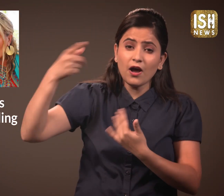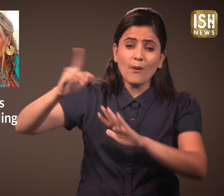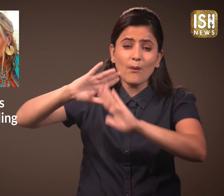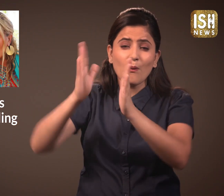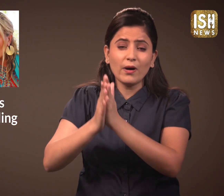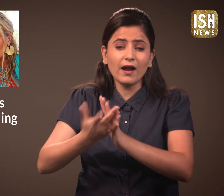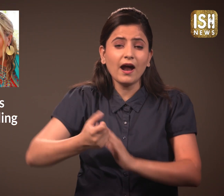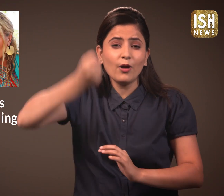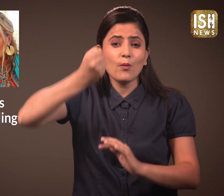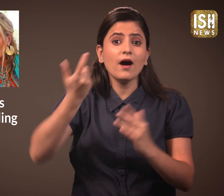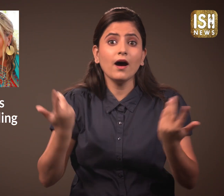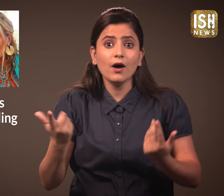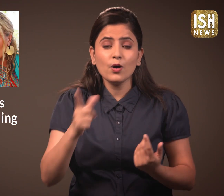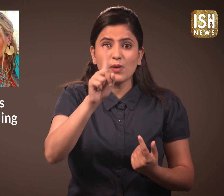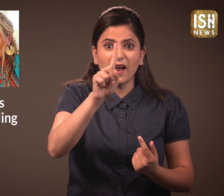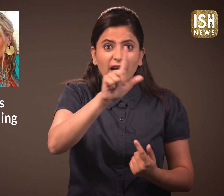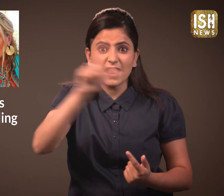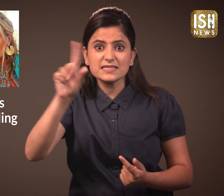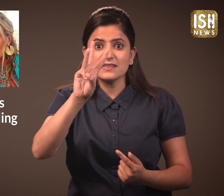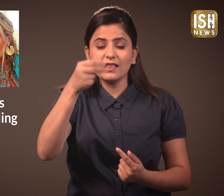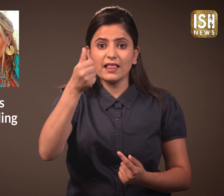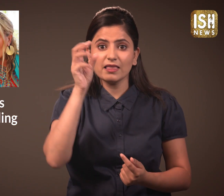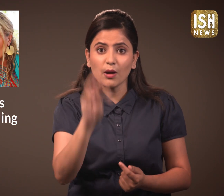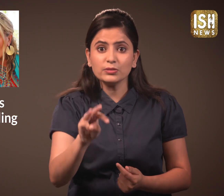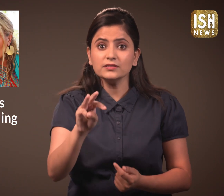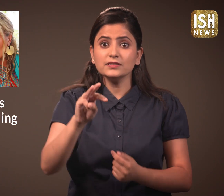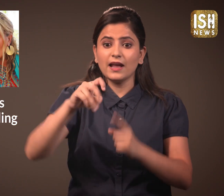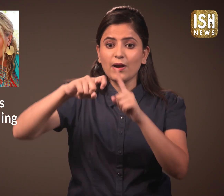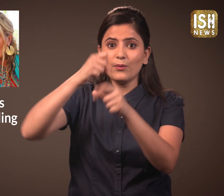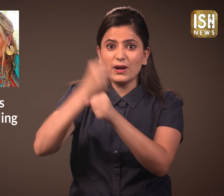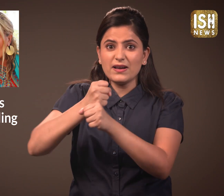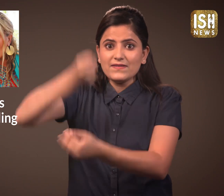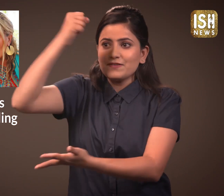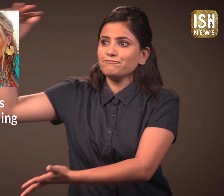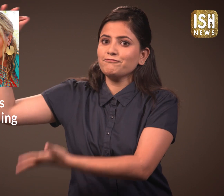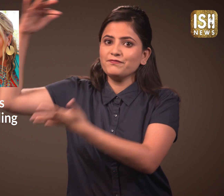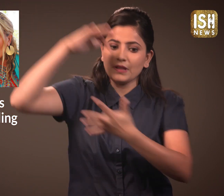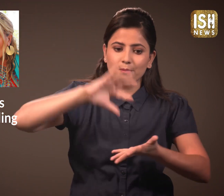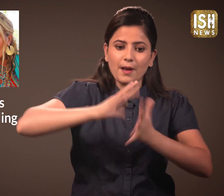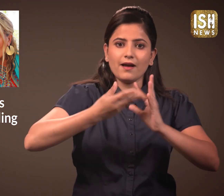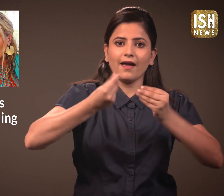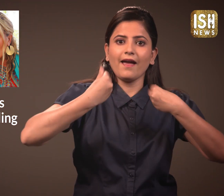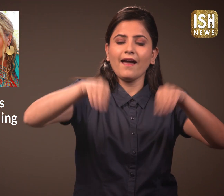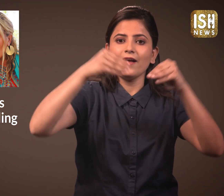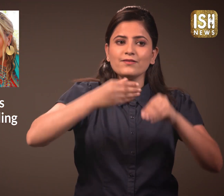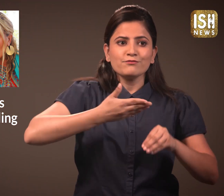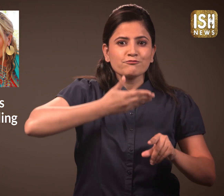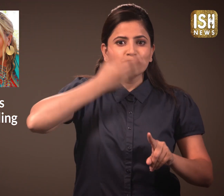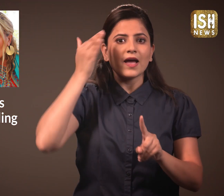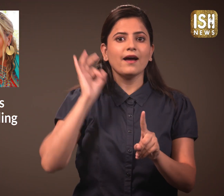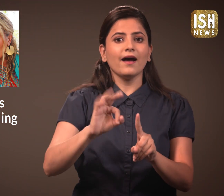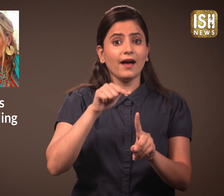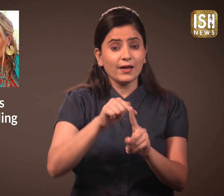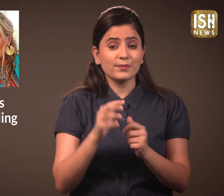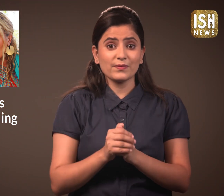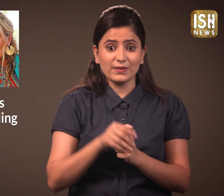She imported 1.36 lakh kg ginger from Peru.